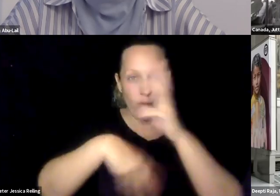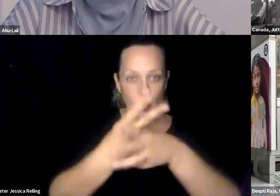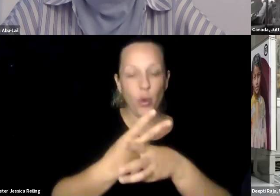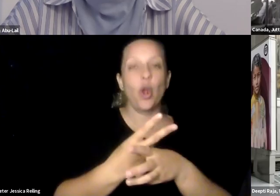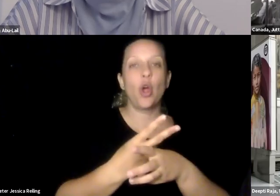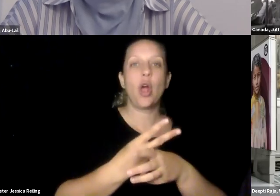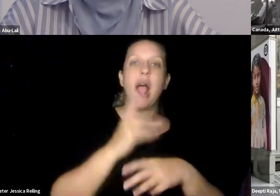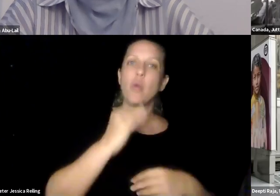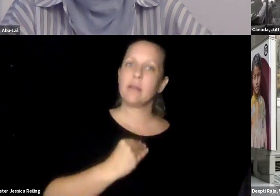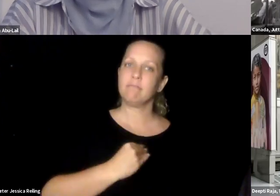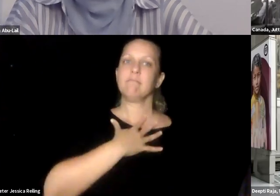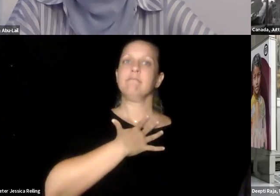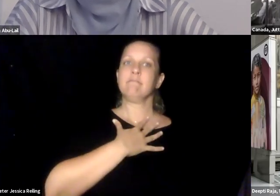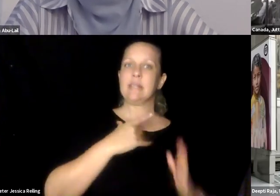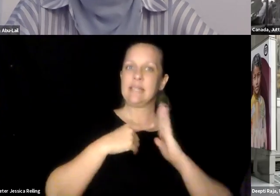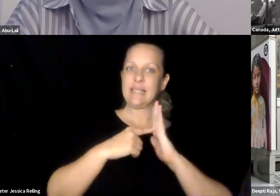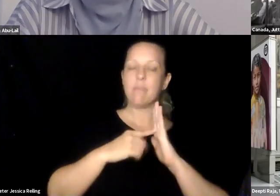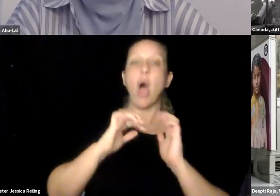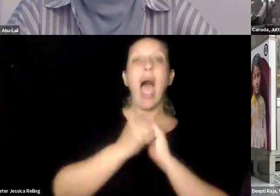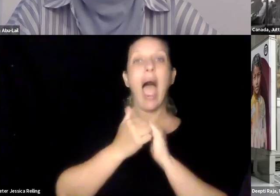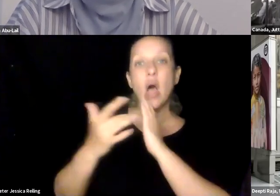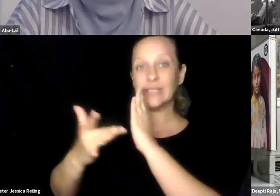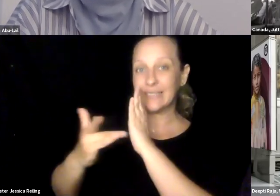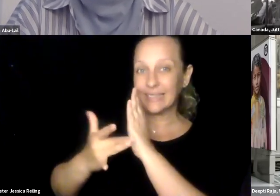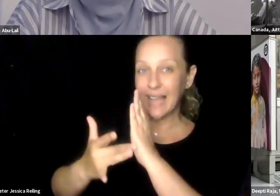COVID-19 pandemic has been a stress test for education systems